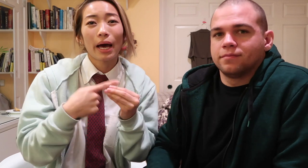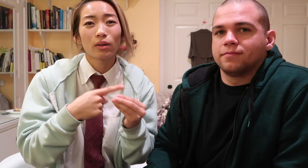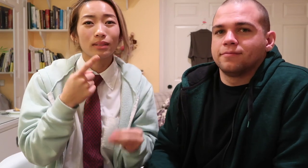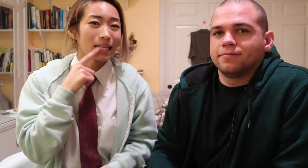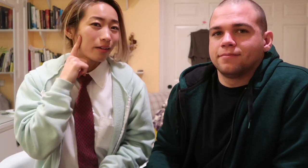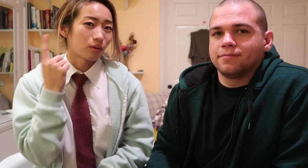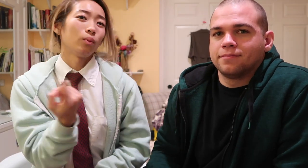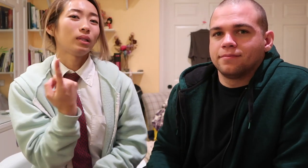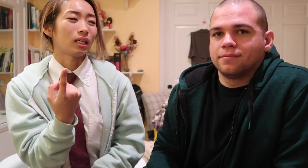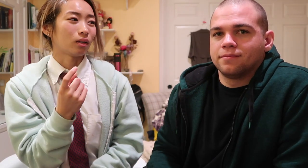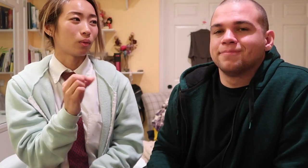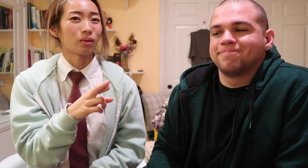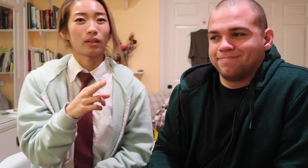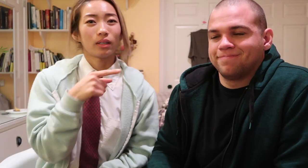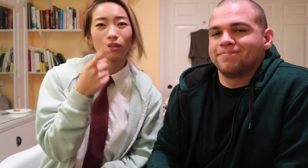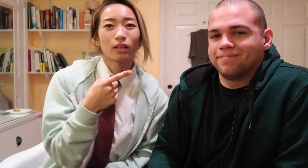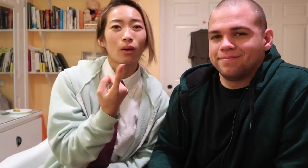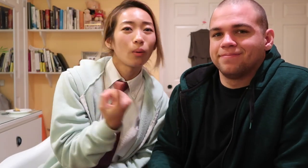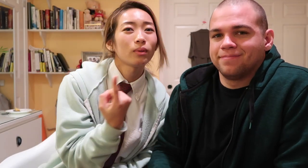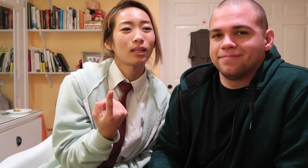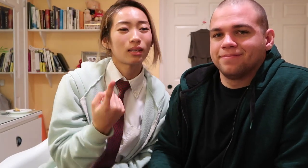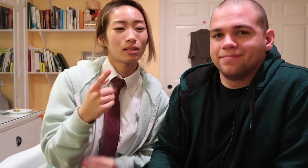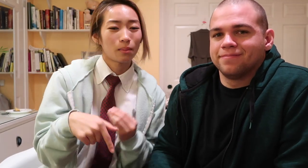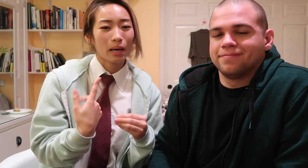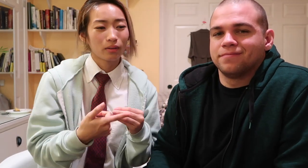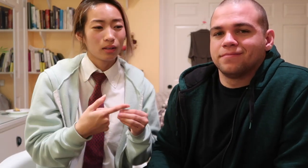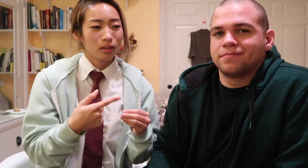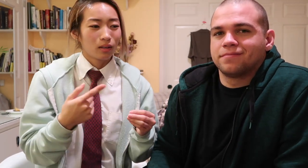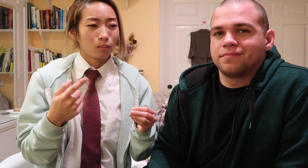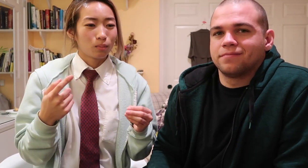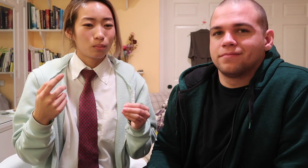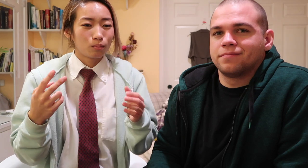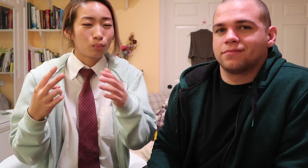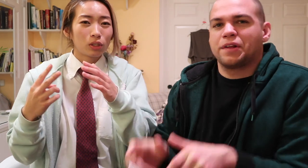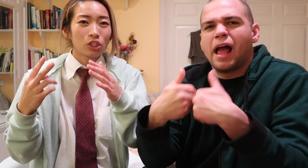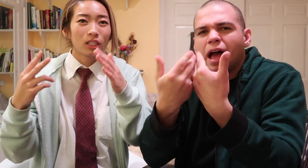Deaf only or hearing only it's about bridging